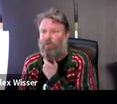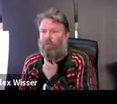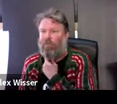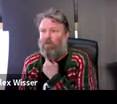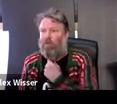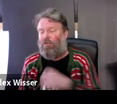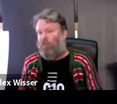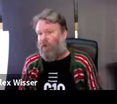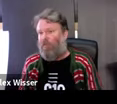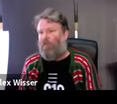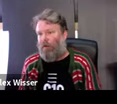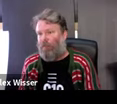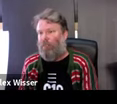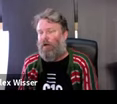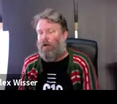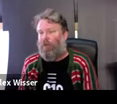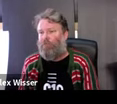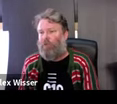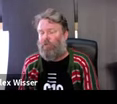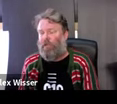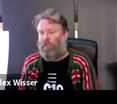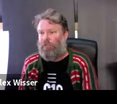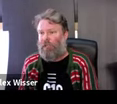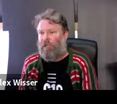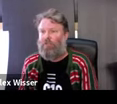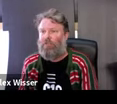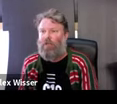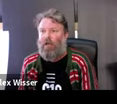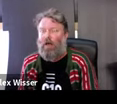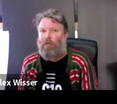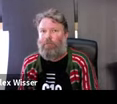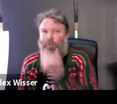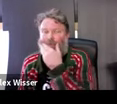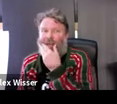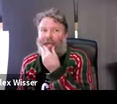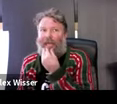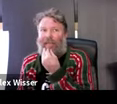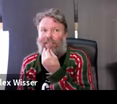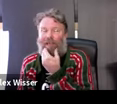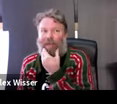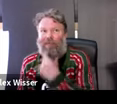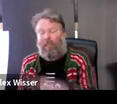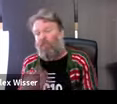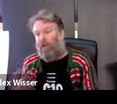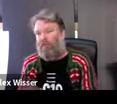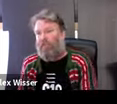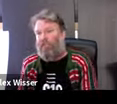communities to recover from those natural disasters. And so the